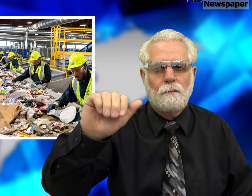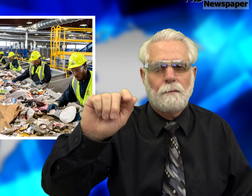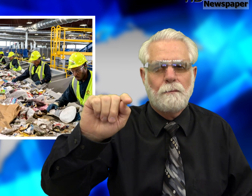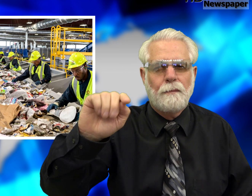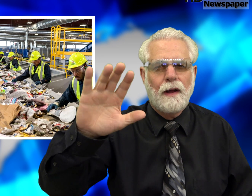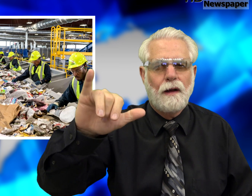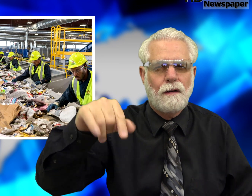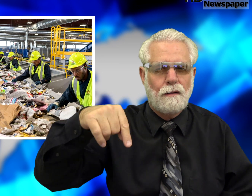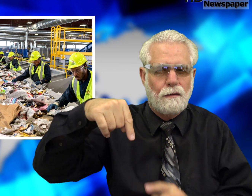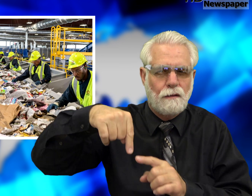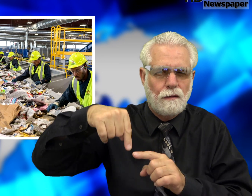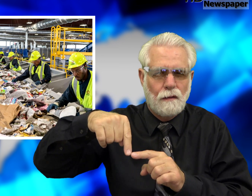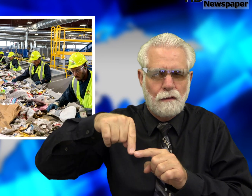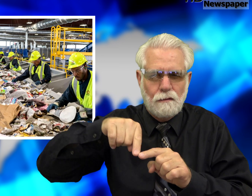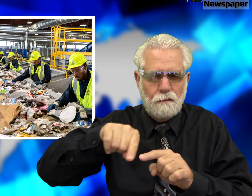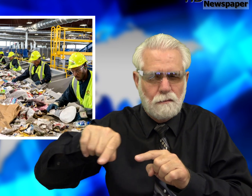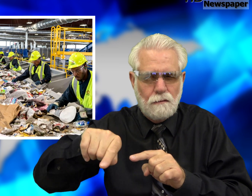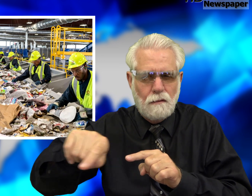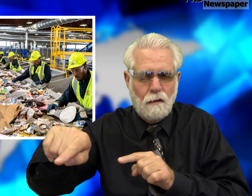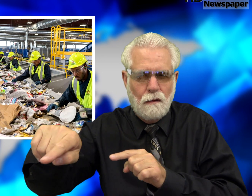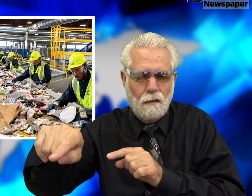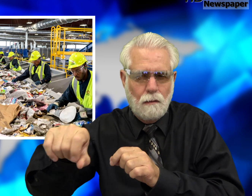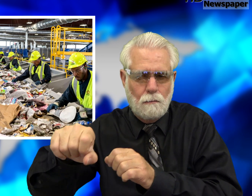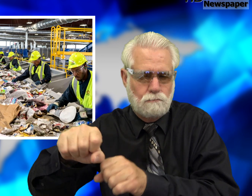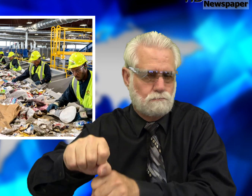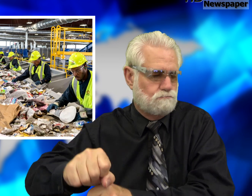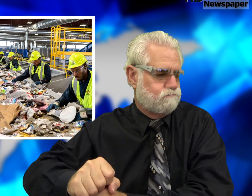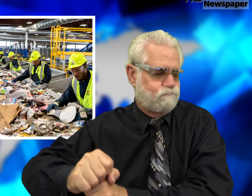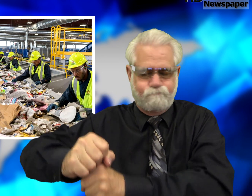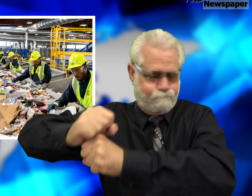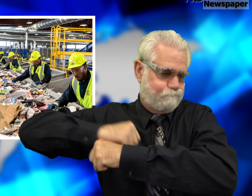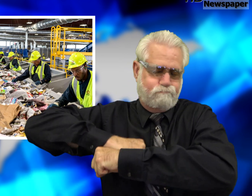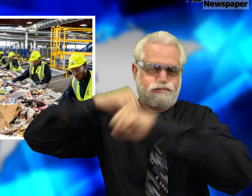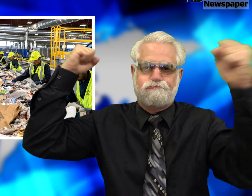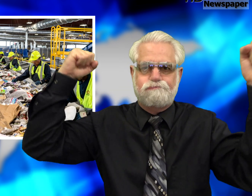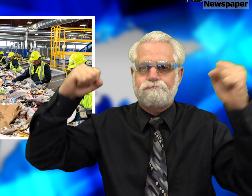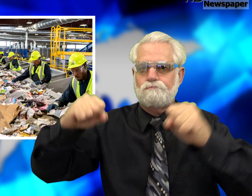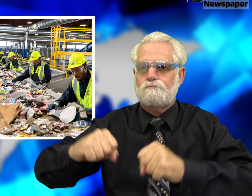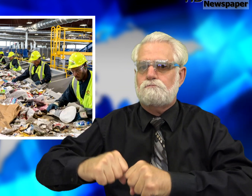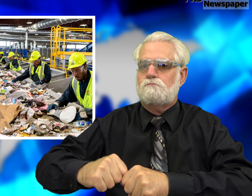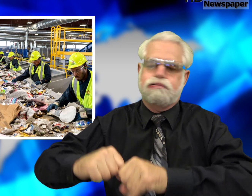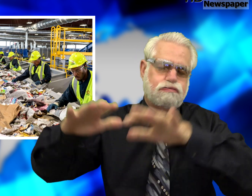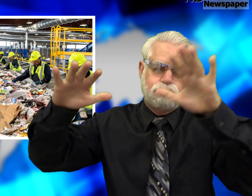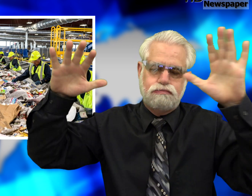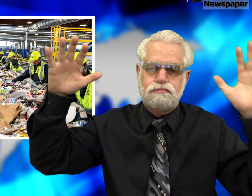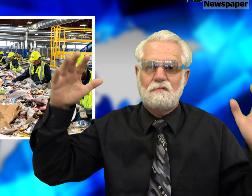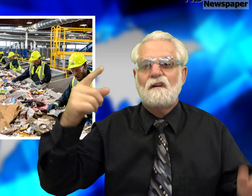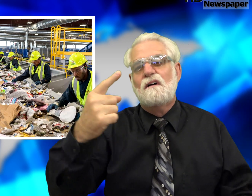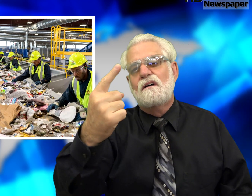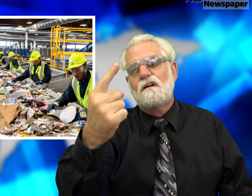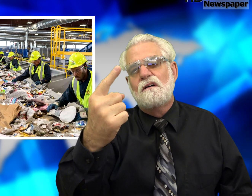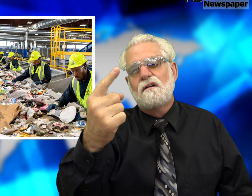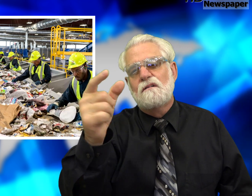How’d that happened? A Battery exploded...